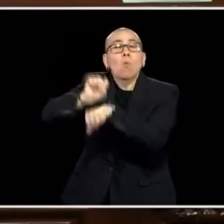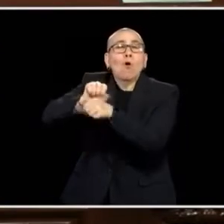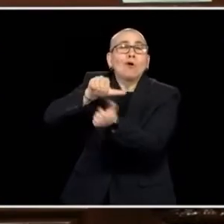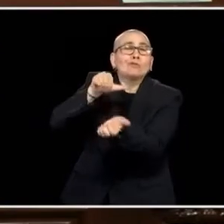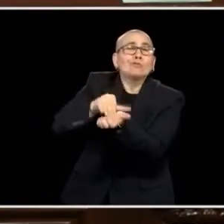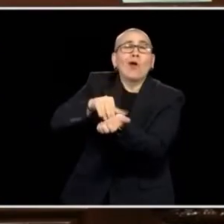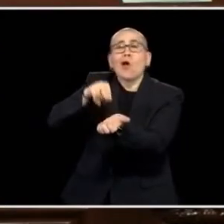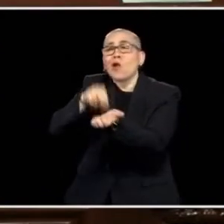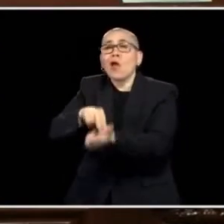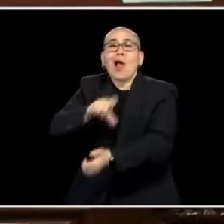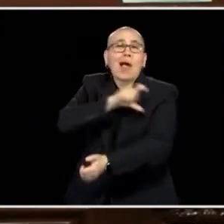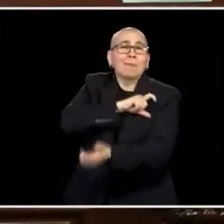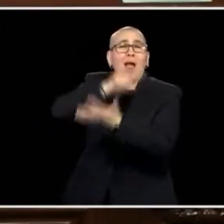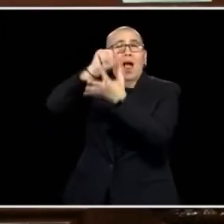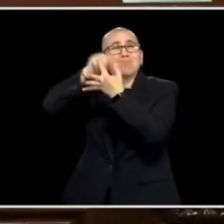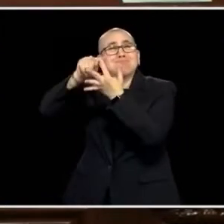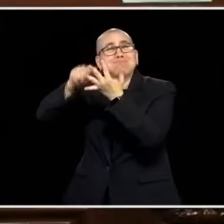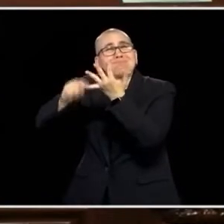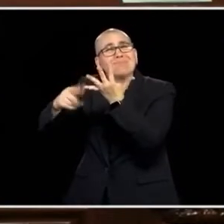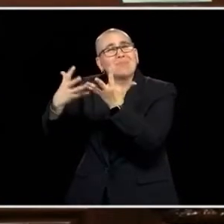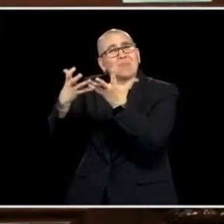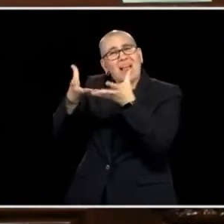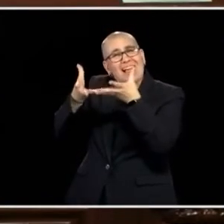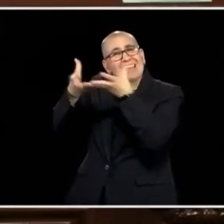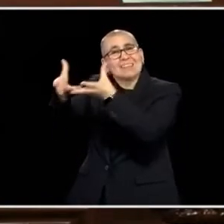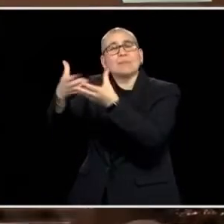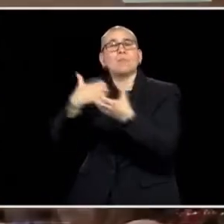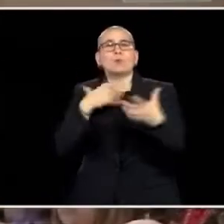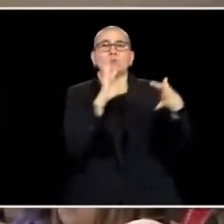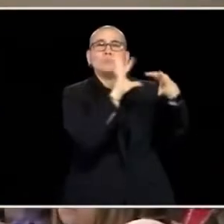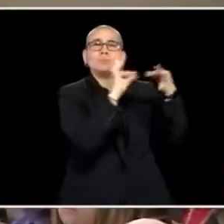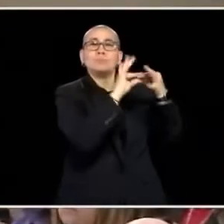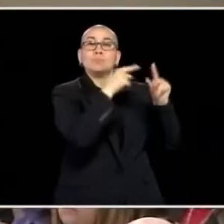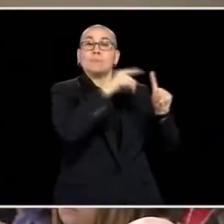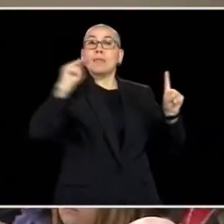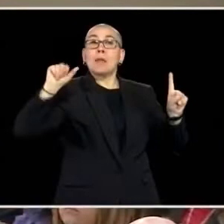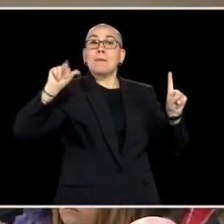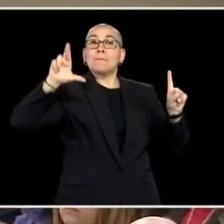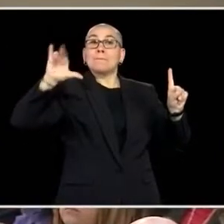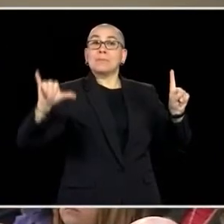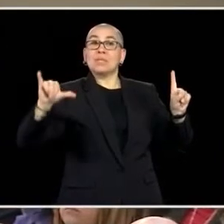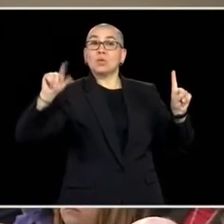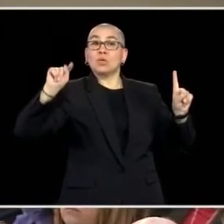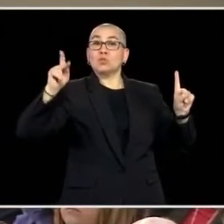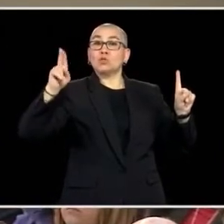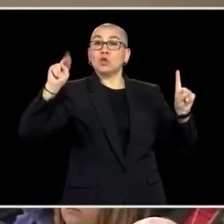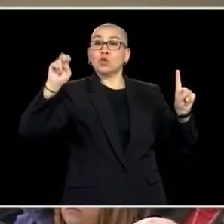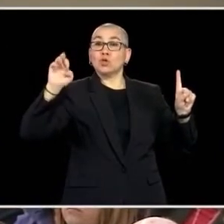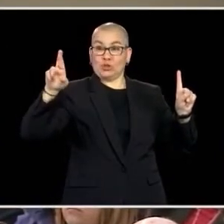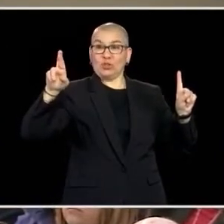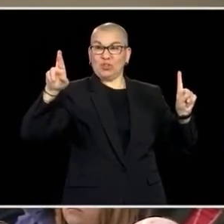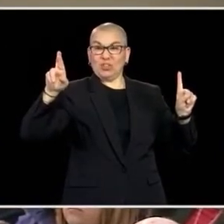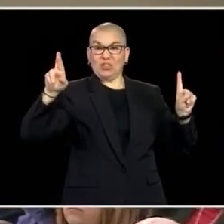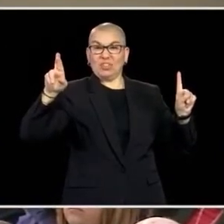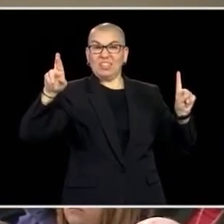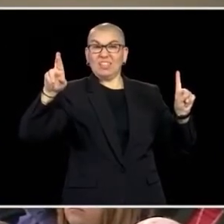THIS, THERE'S PEOPLE BEHIND EVERY DECISION WE DO. WE'RE JOINED TONIGHT BY SOMEONE I THINK MANY OF YOU KNOW, MARY TURNER, AN R.N. NURSE, IN FACT, SHE